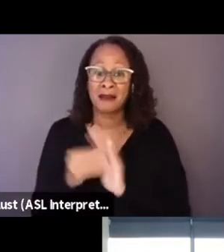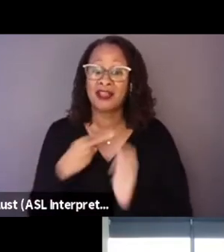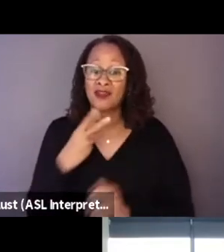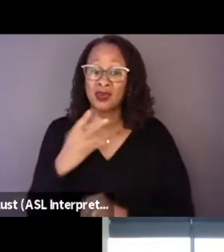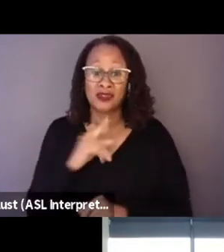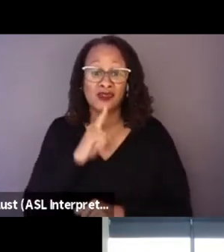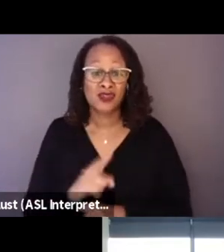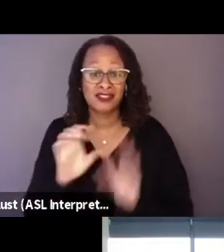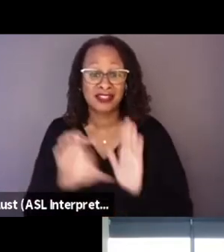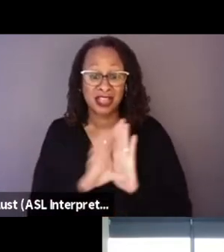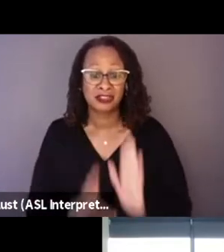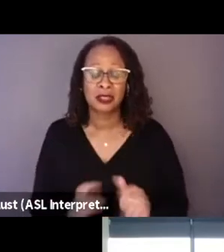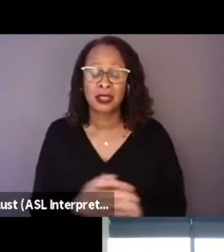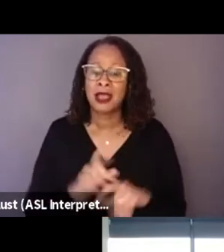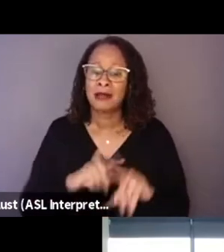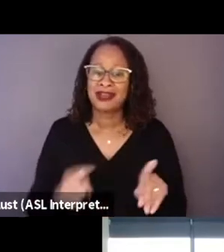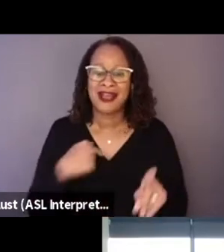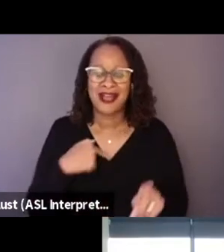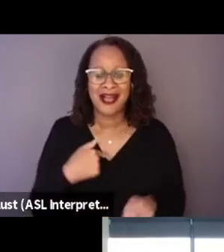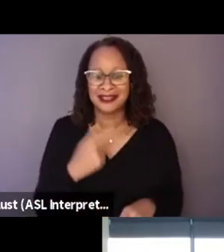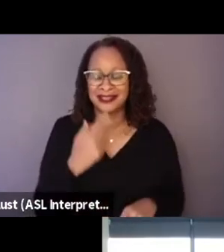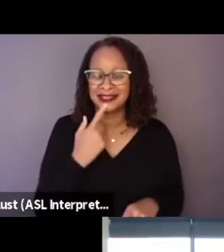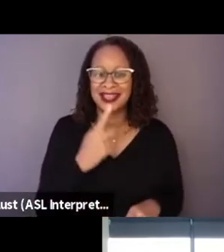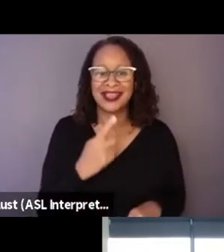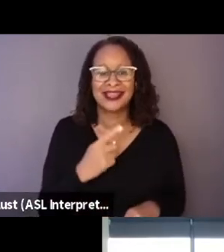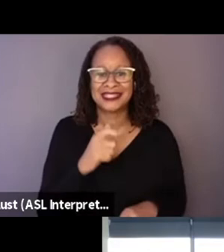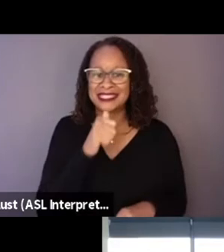but I contest that it hasn't been done quite in this way,